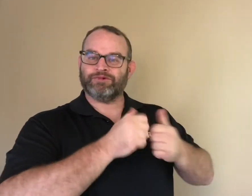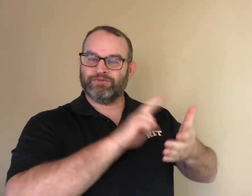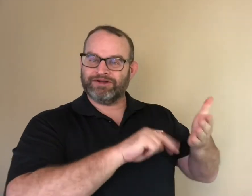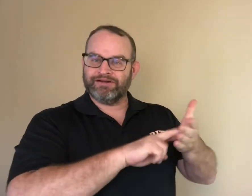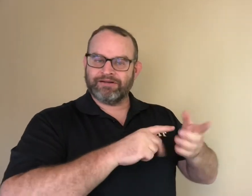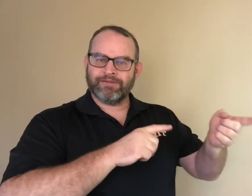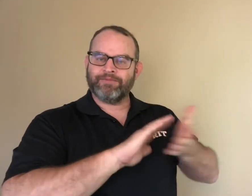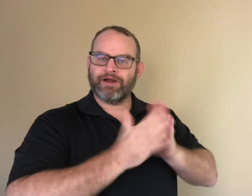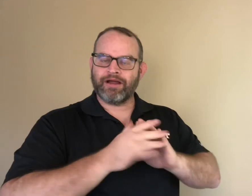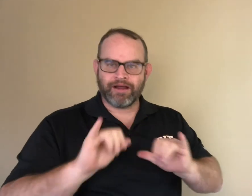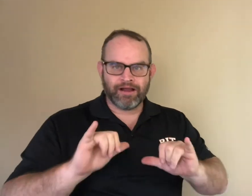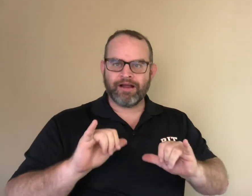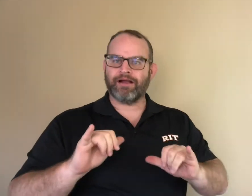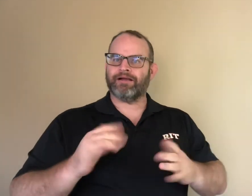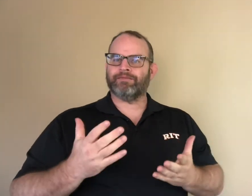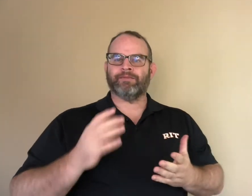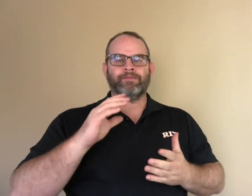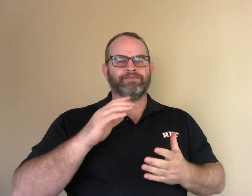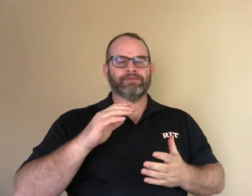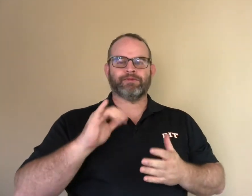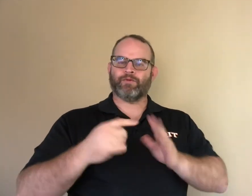They found the language accessible and easy to understand. That is one example of many deaf contributions to law.